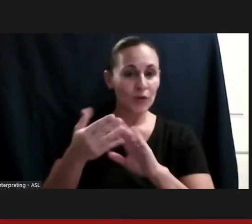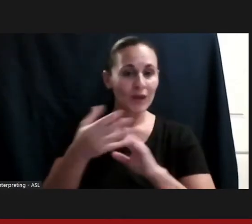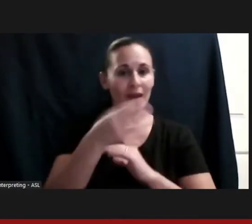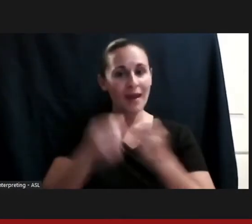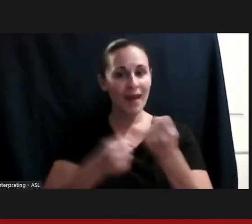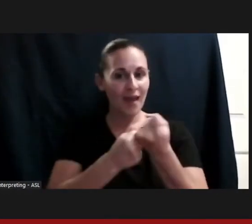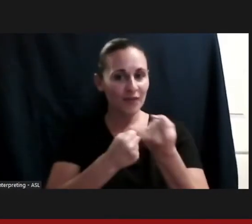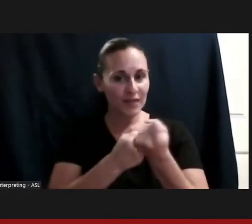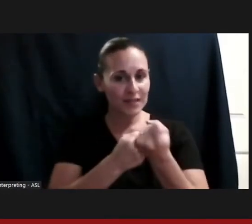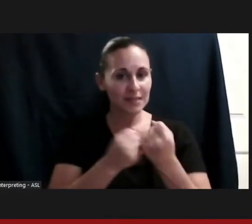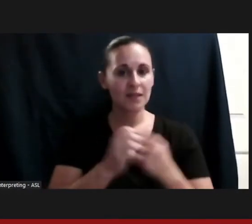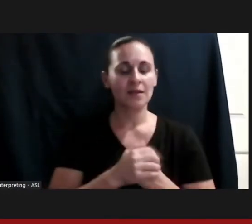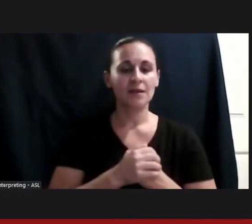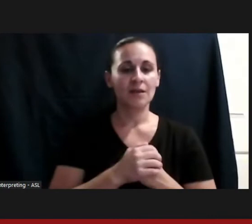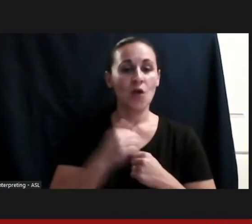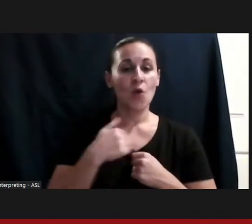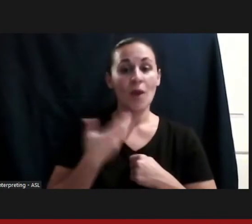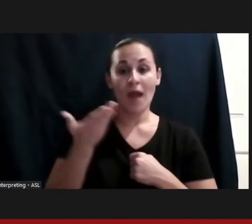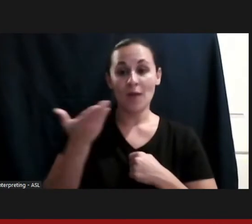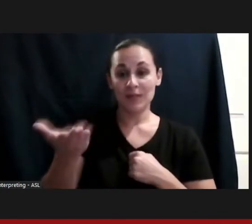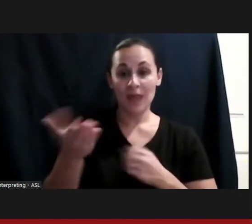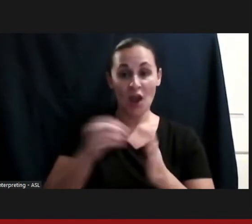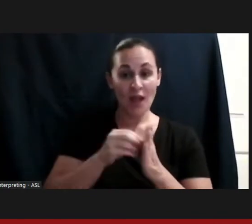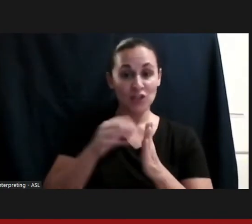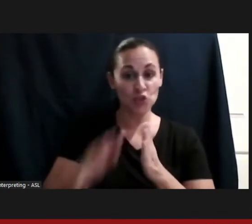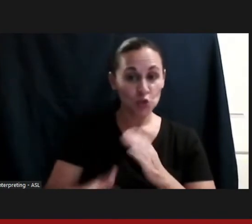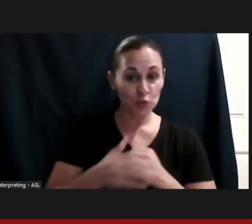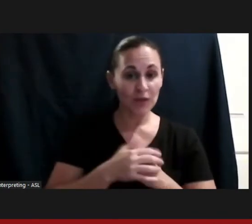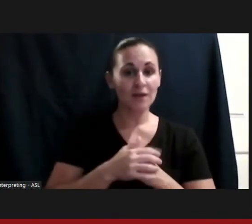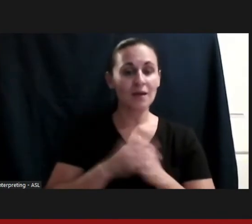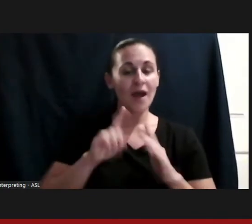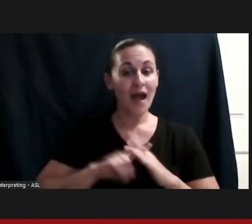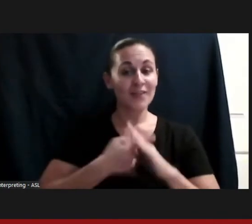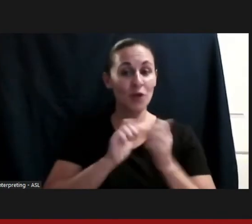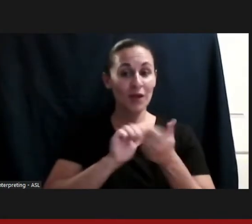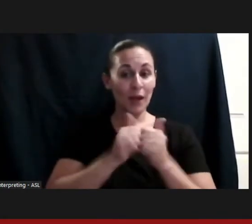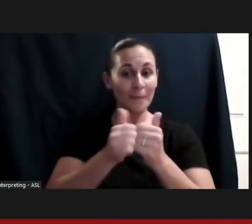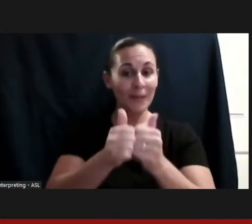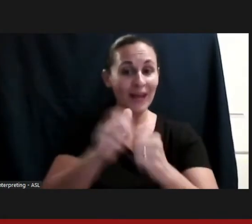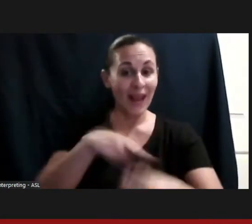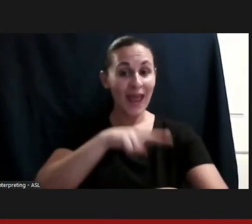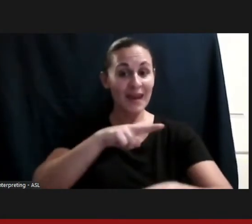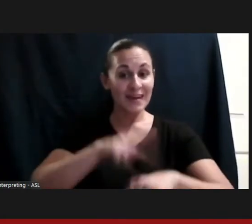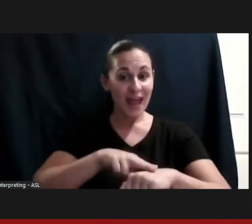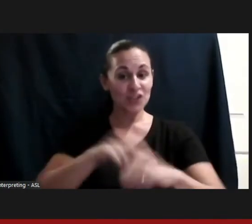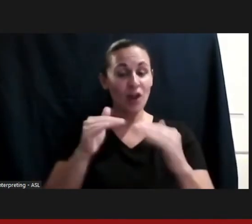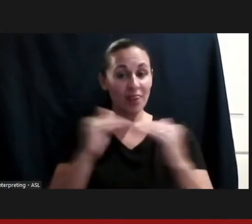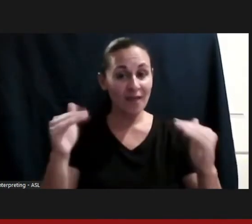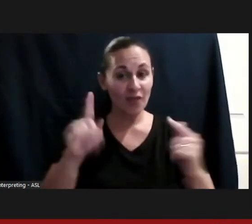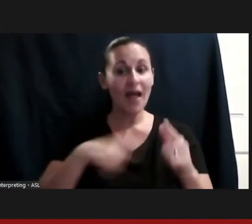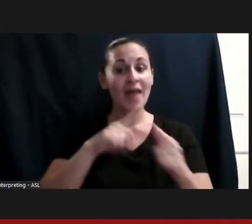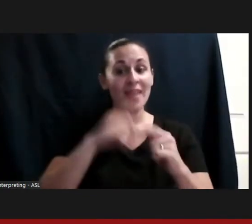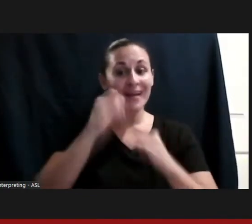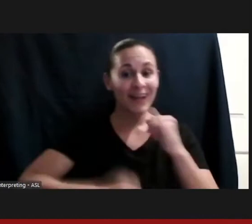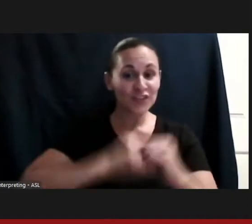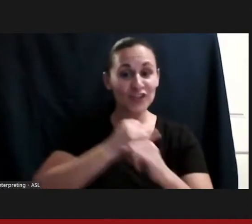While I was a student there they started to compete at the national level and then the international level and ultimately qualified for my 1st Paralympic games